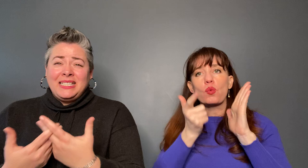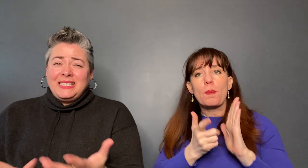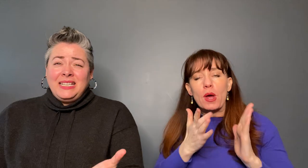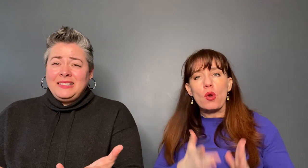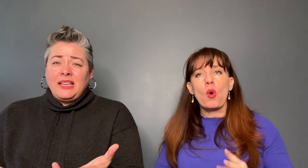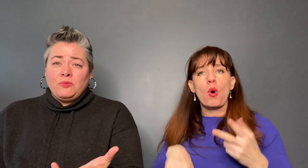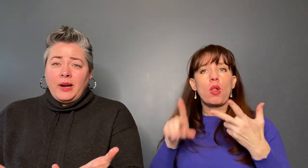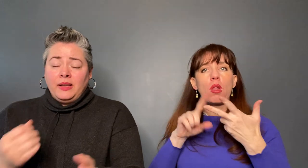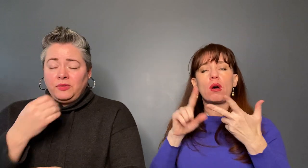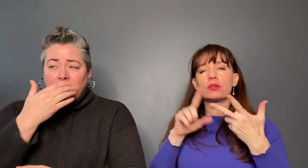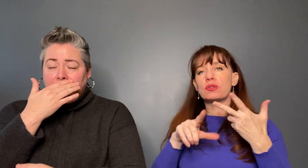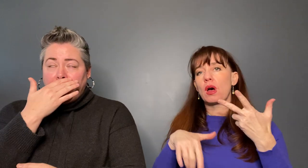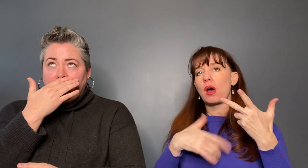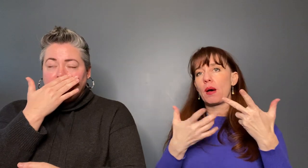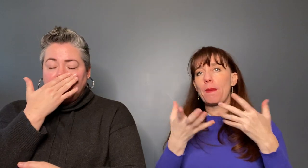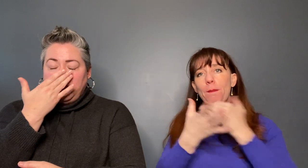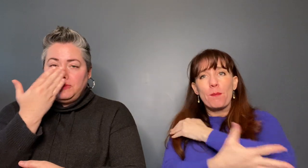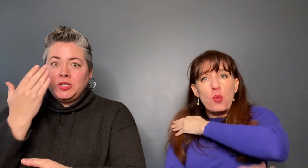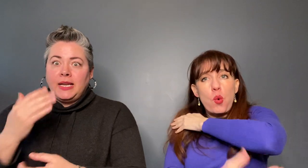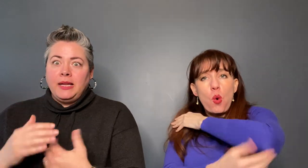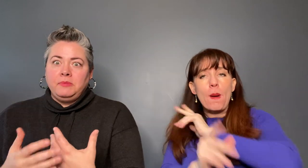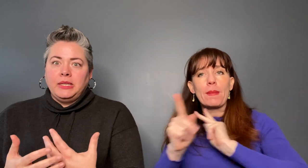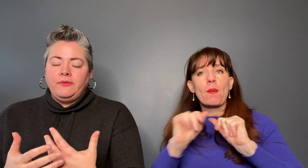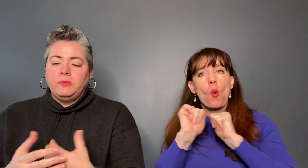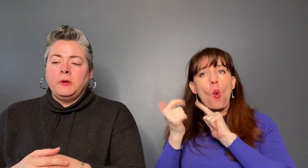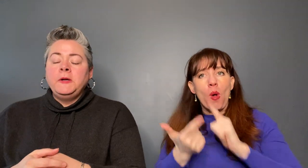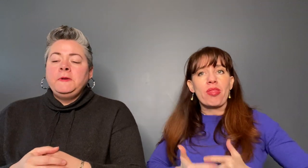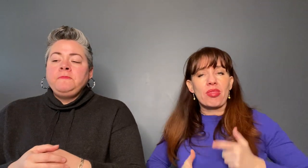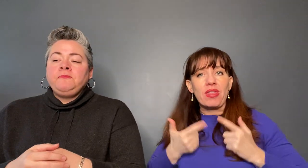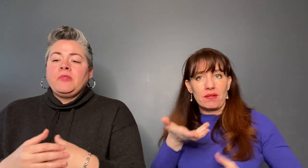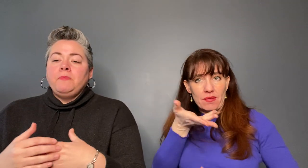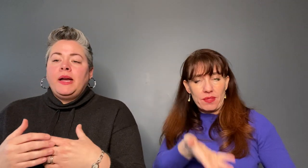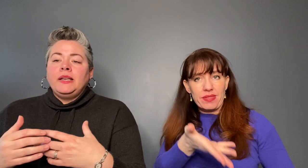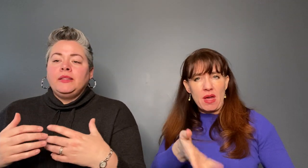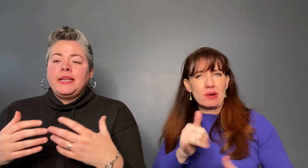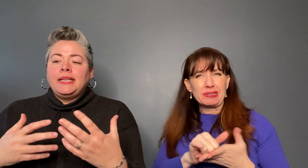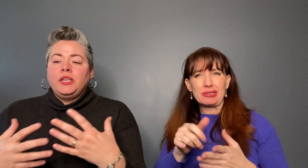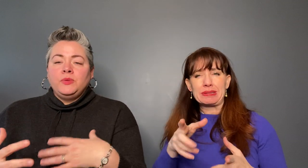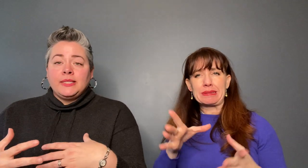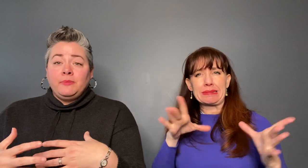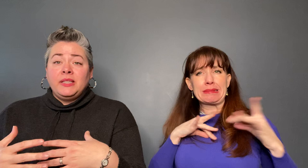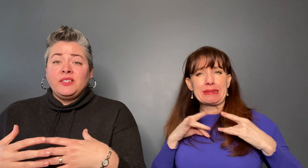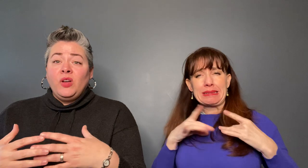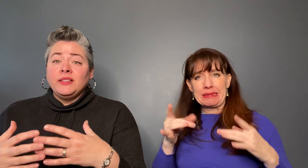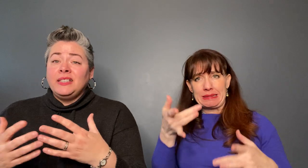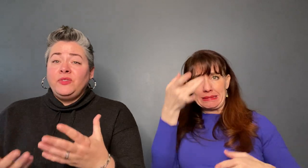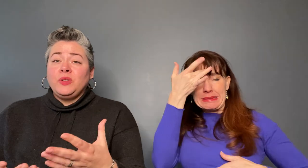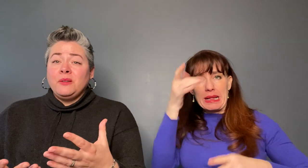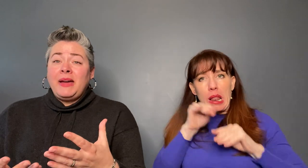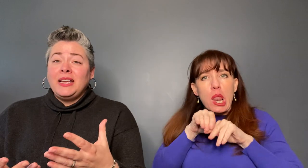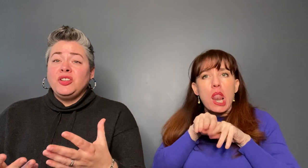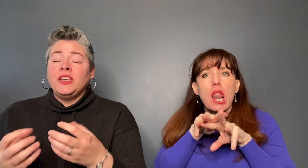disease that ran through there was just unbelievable but they take you in some of these vaults and if you can